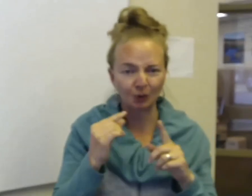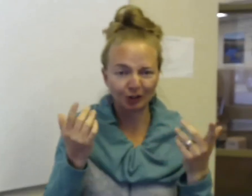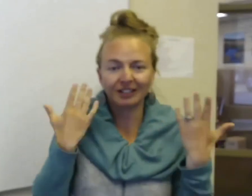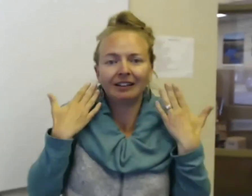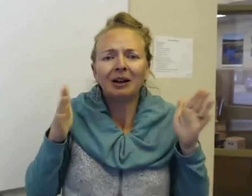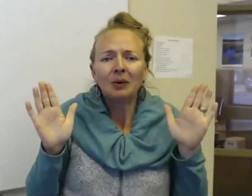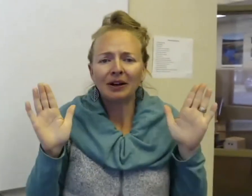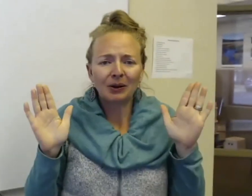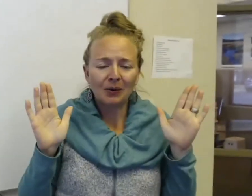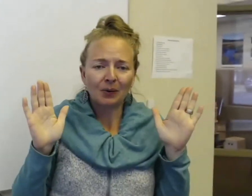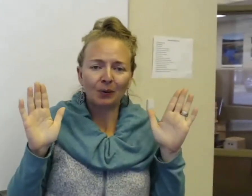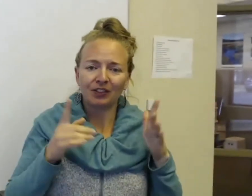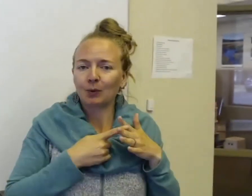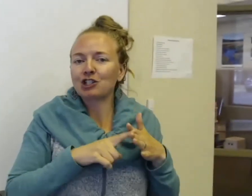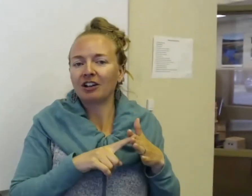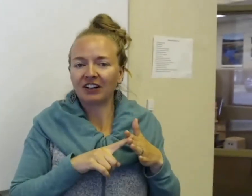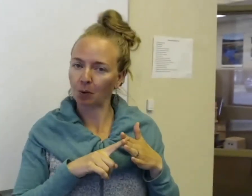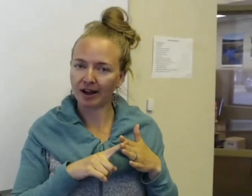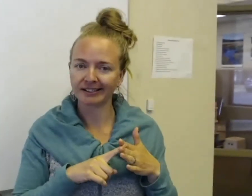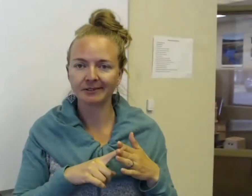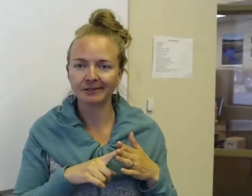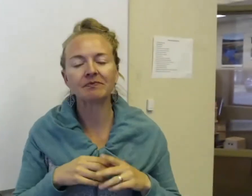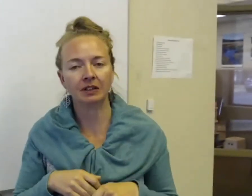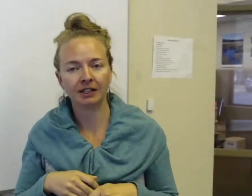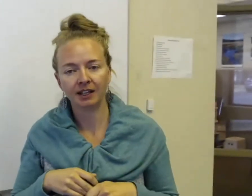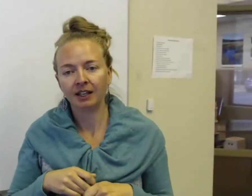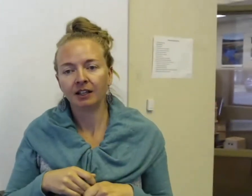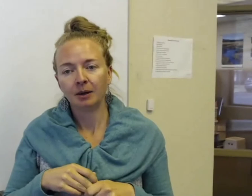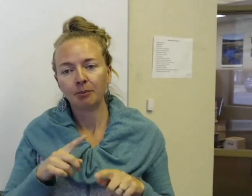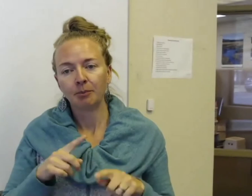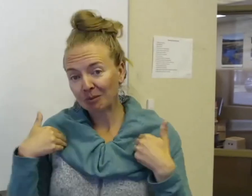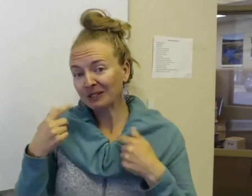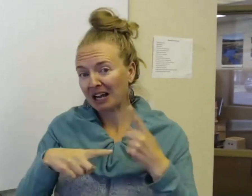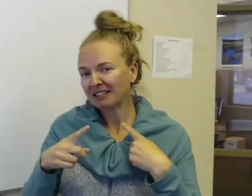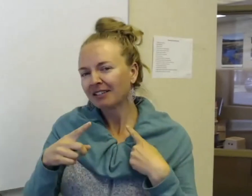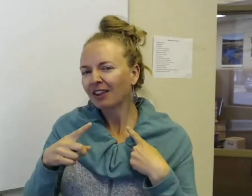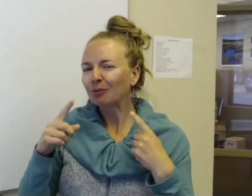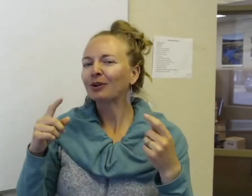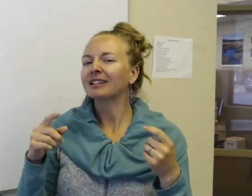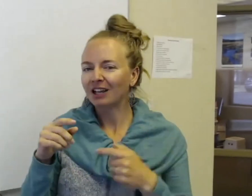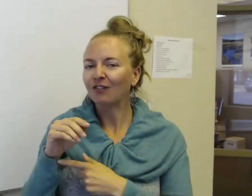words, we don't know what the origin of it was, but with the animal signs, they're pretty